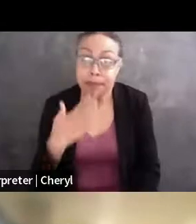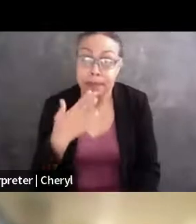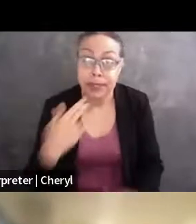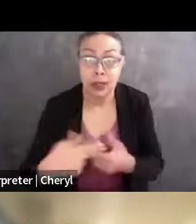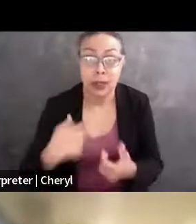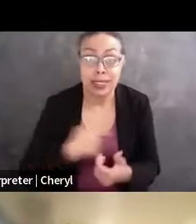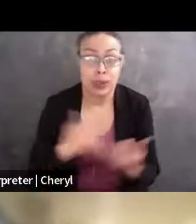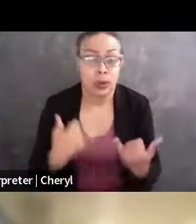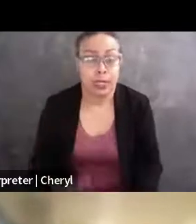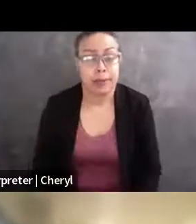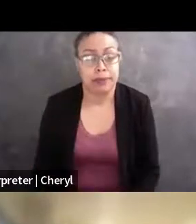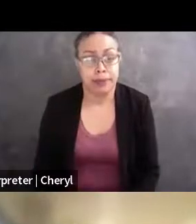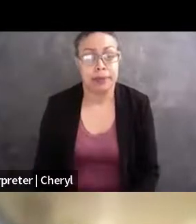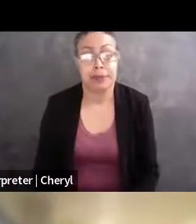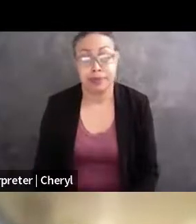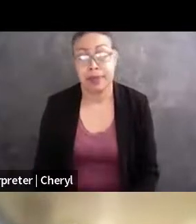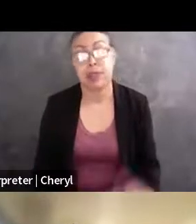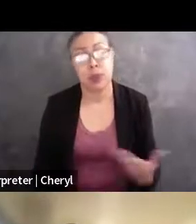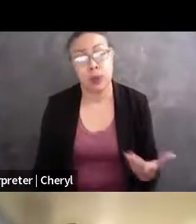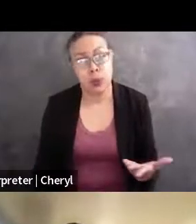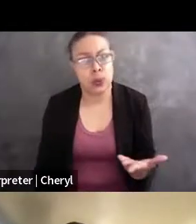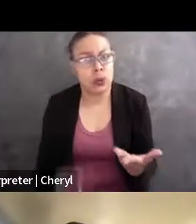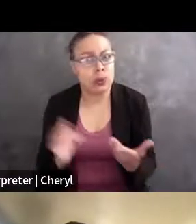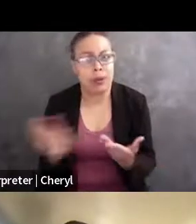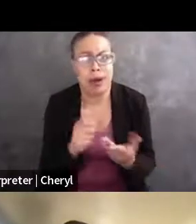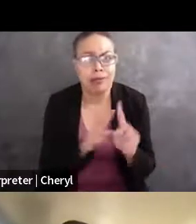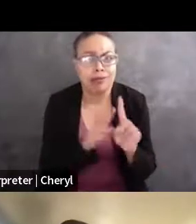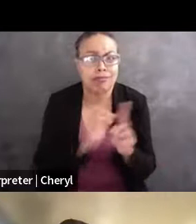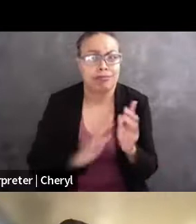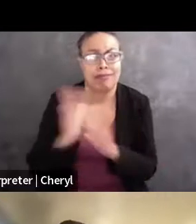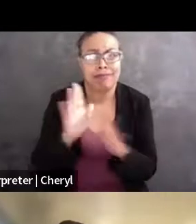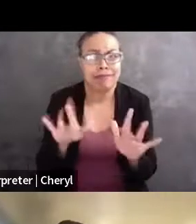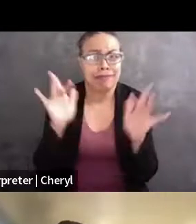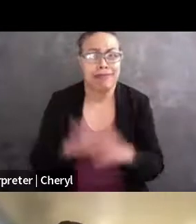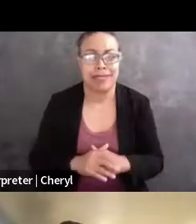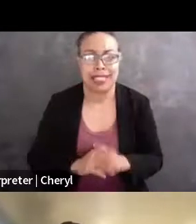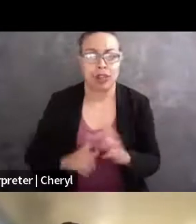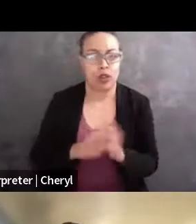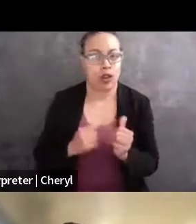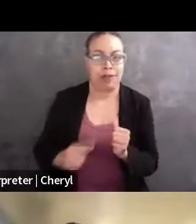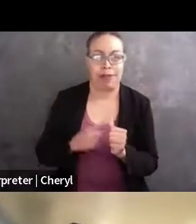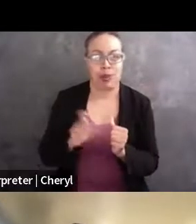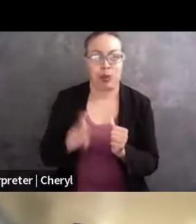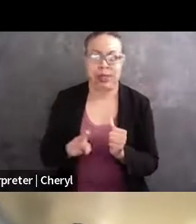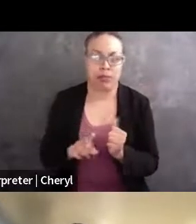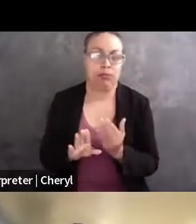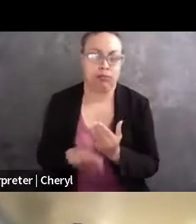So this is an amazing all-star panel, and I'm gonna start with the most basic question that I can think of to talk about career-wise,